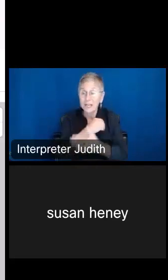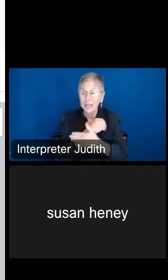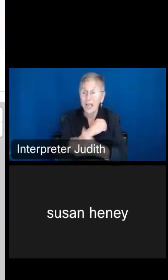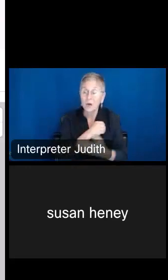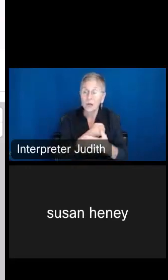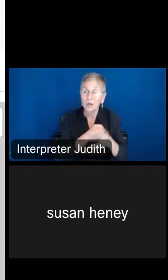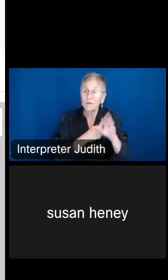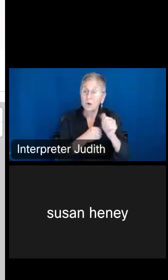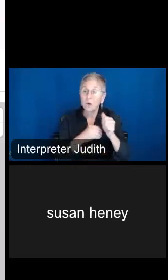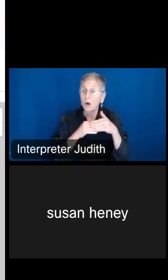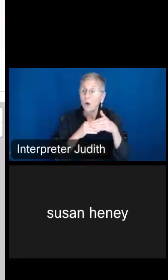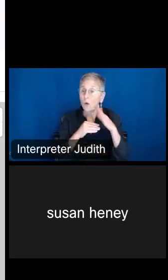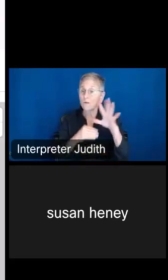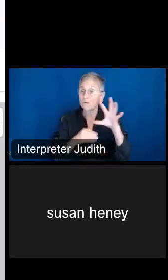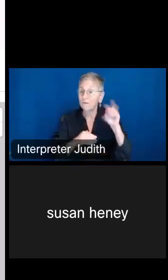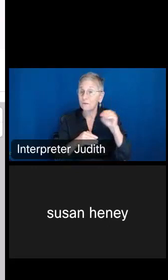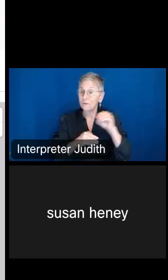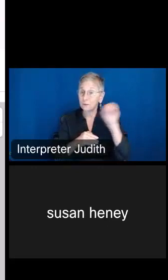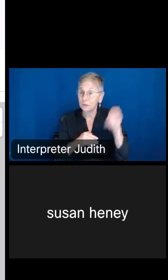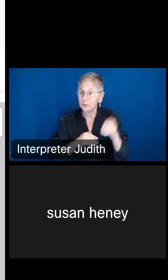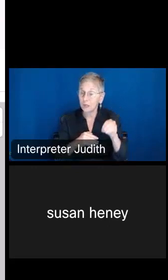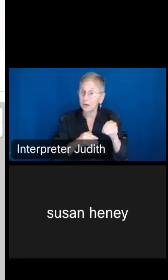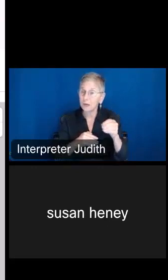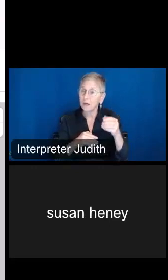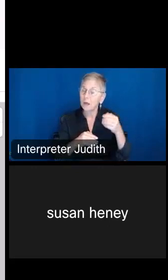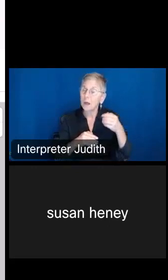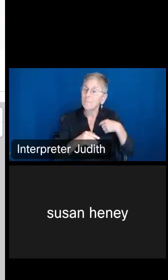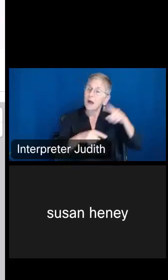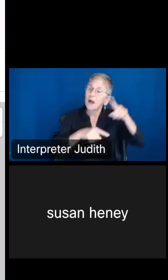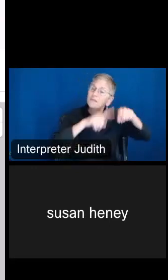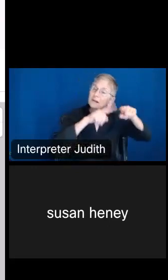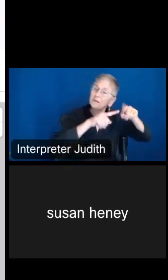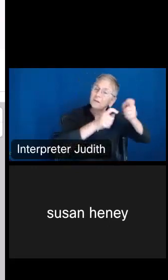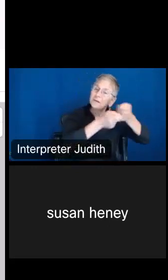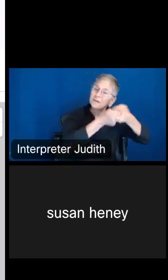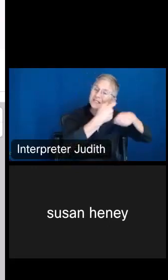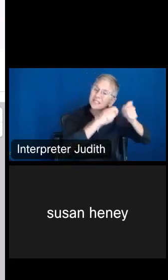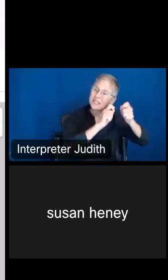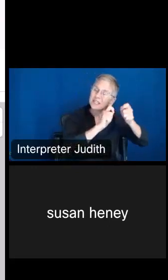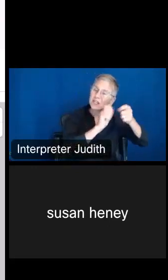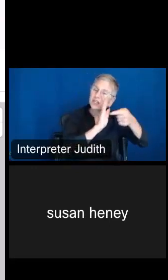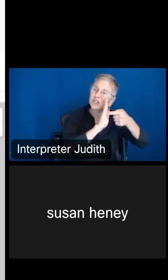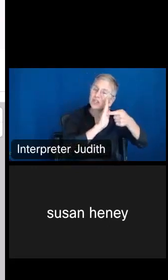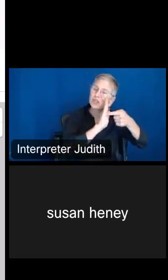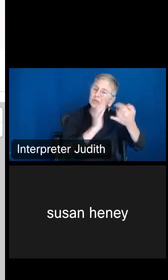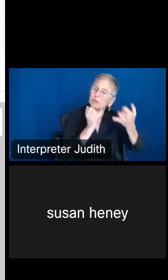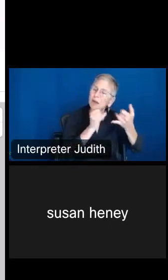I'm going to change my variable, because right now, it's just showing me total population